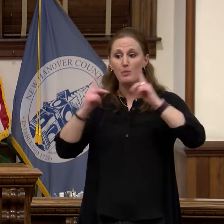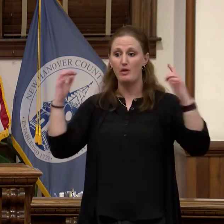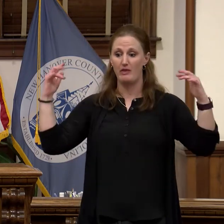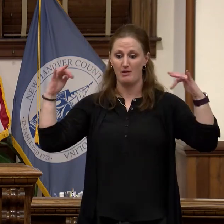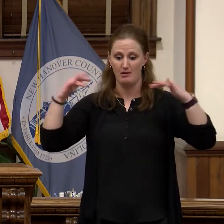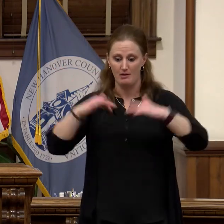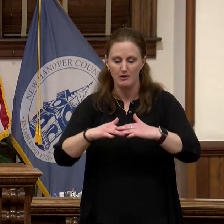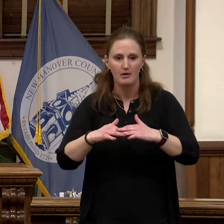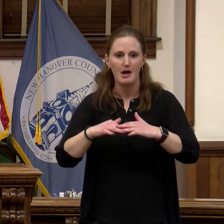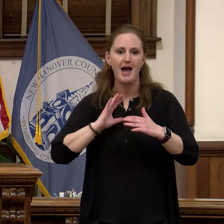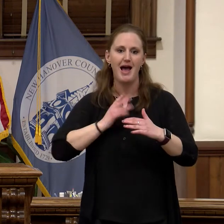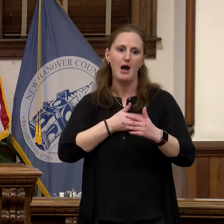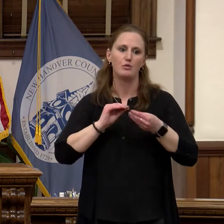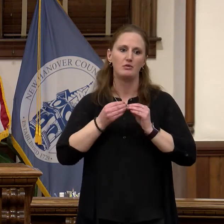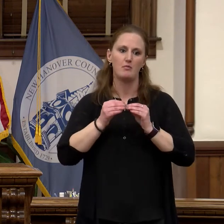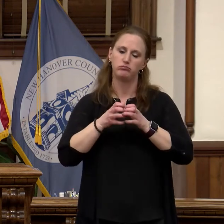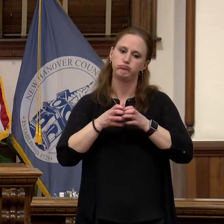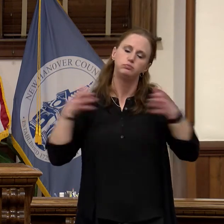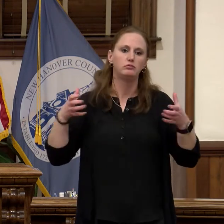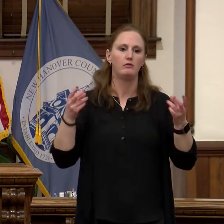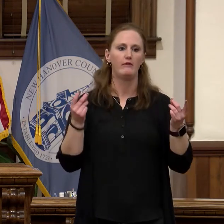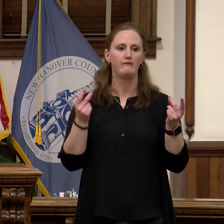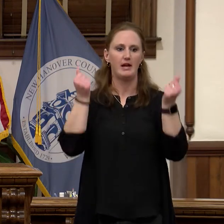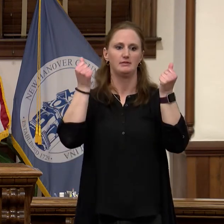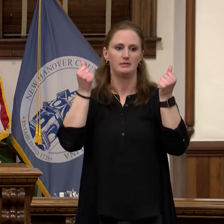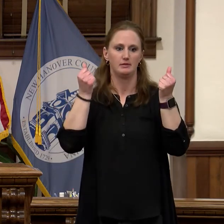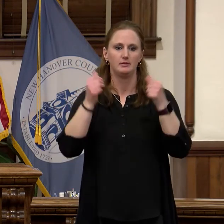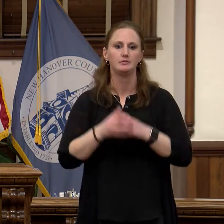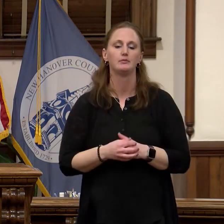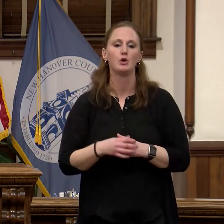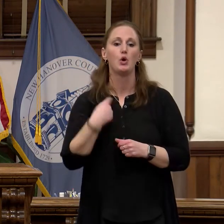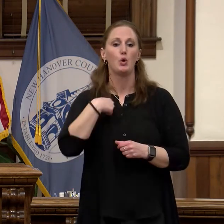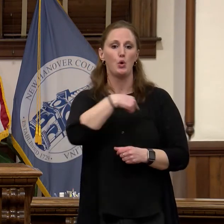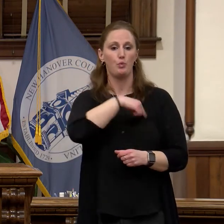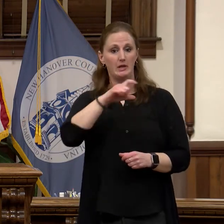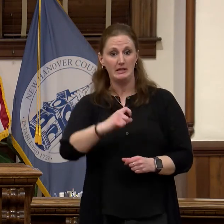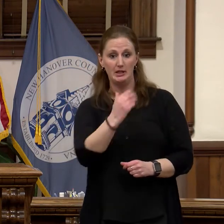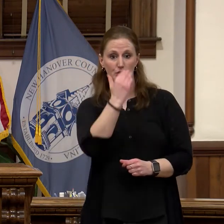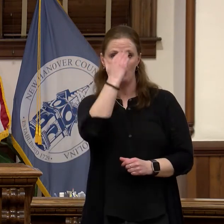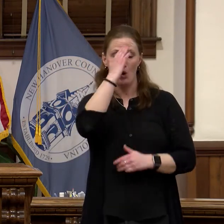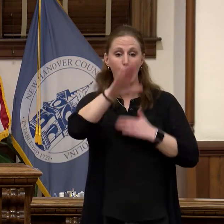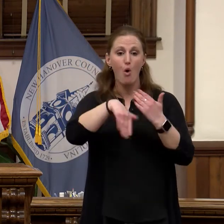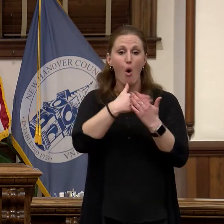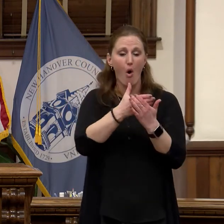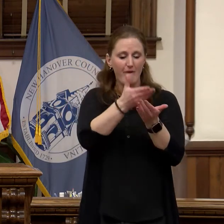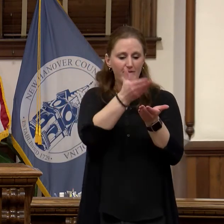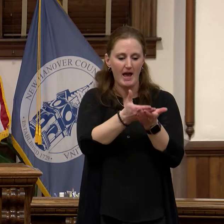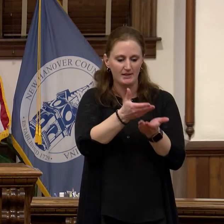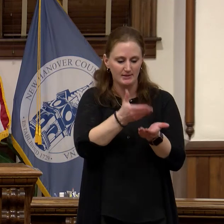healthcare industry. We need to know all the facts understand all of the